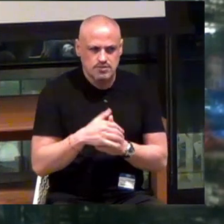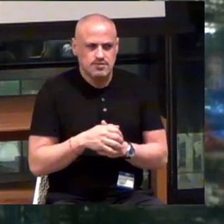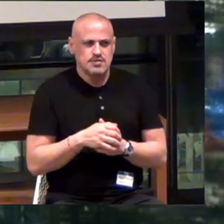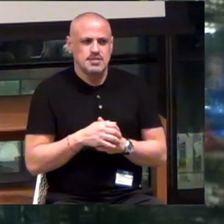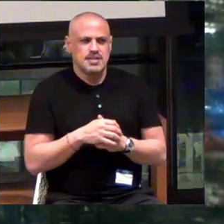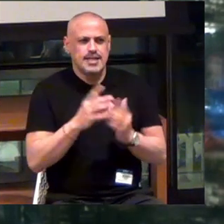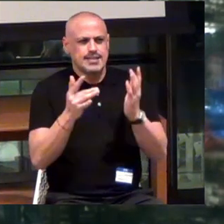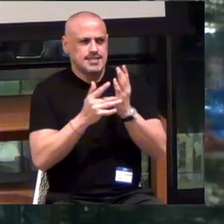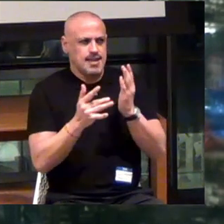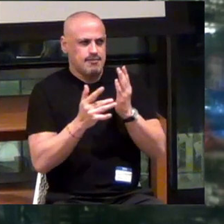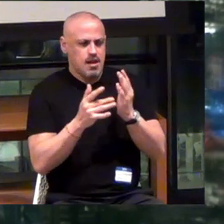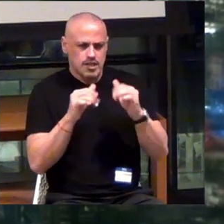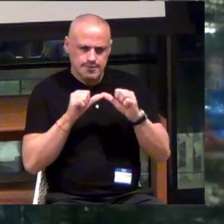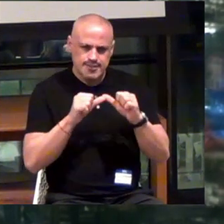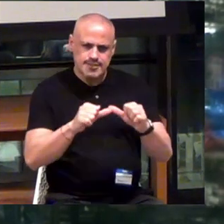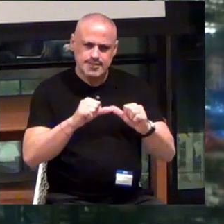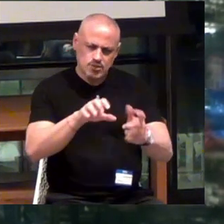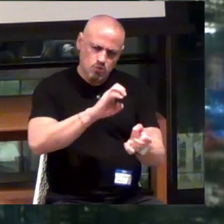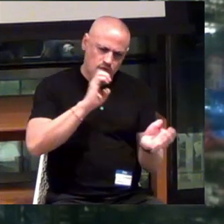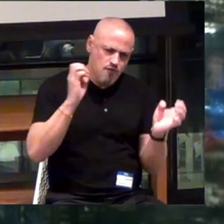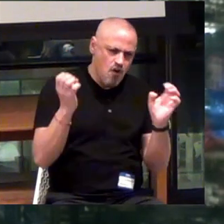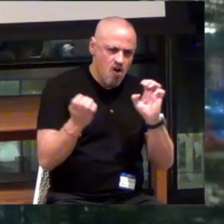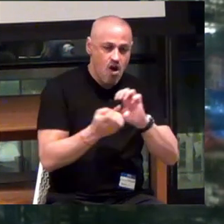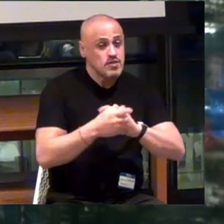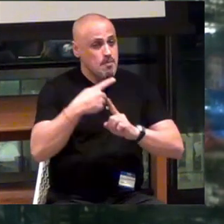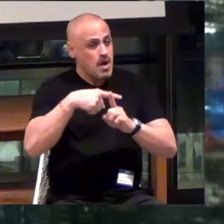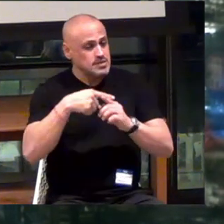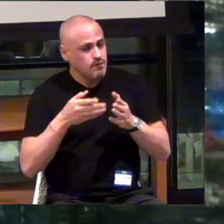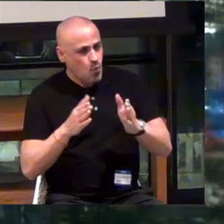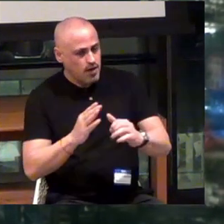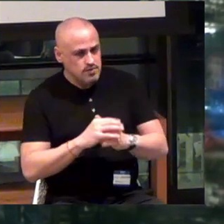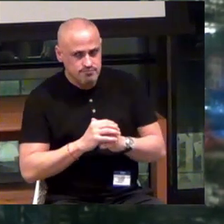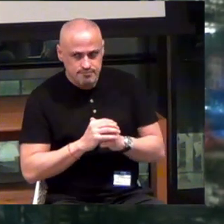And technology continues to evolve in a positive way.